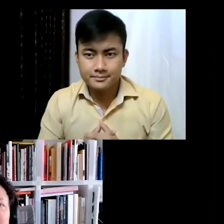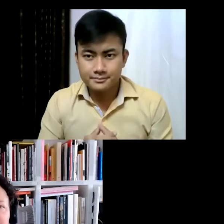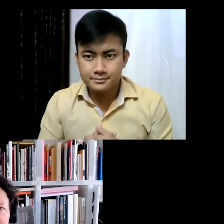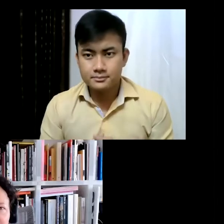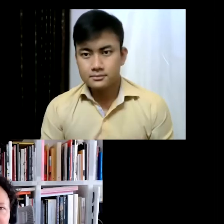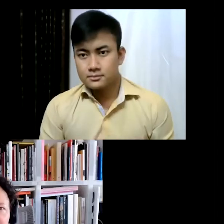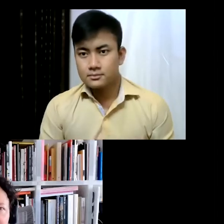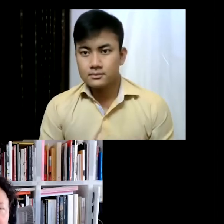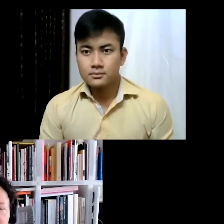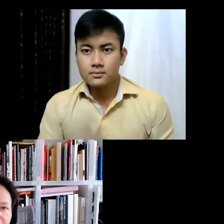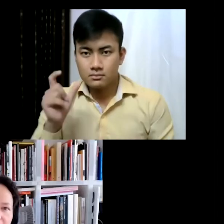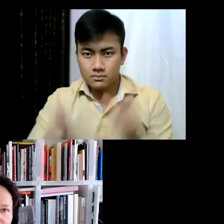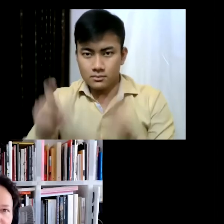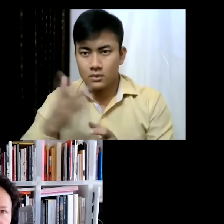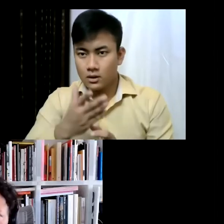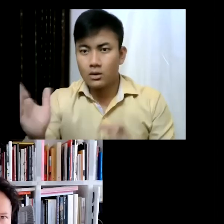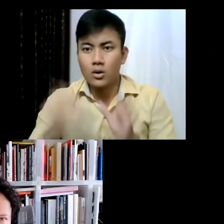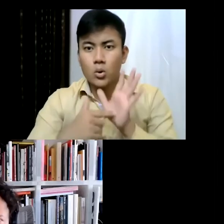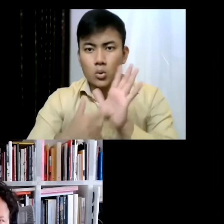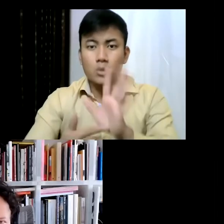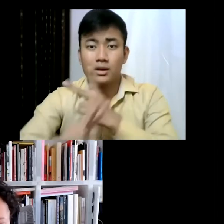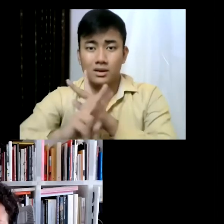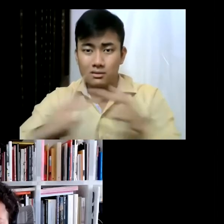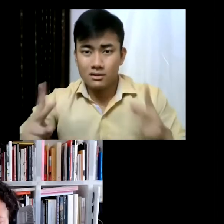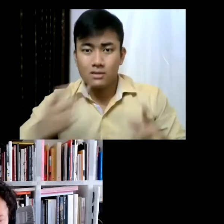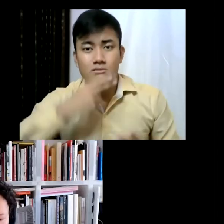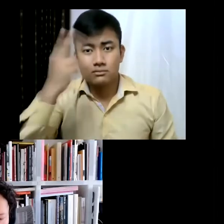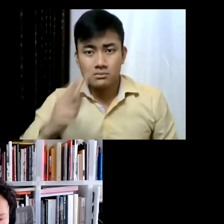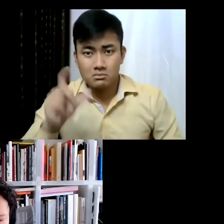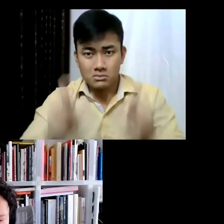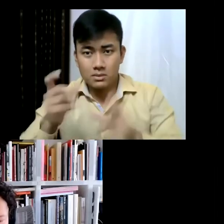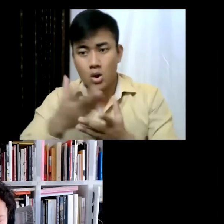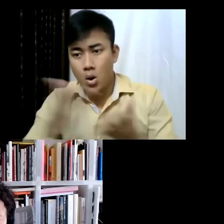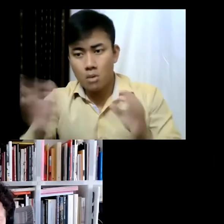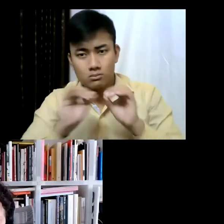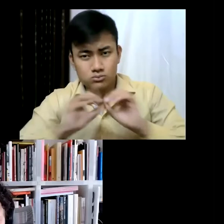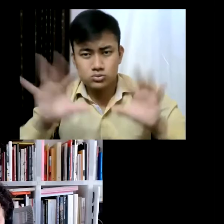highlight the incredible art scene that is already in Buenos Aires, and it's really truly wonderful